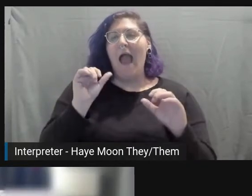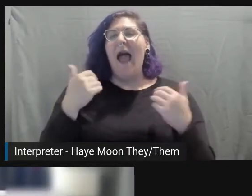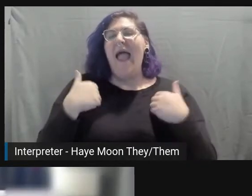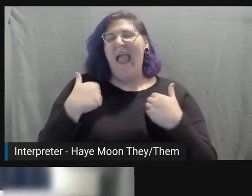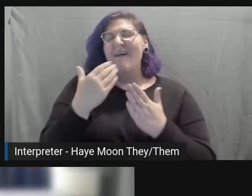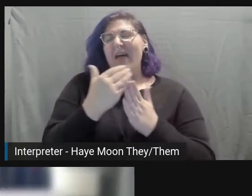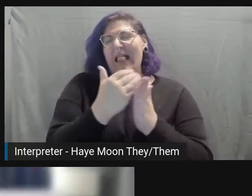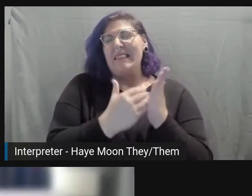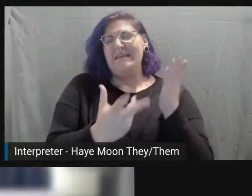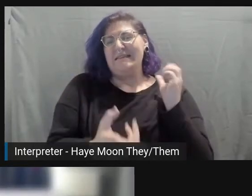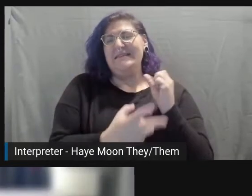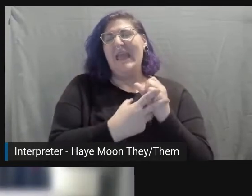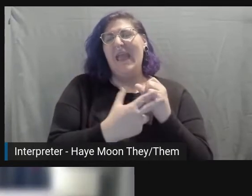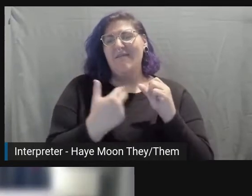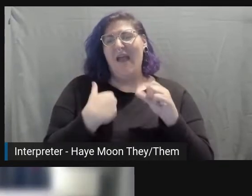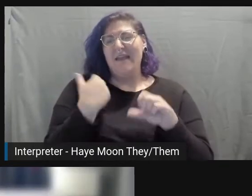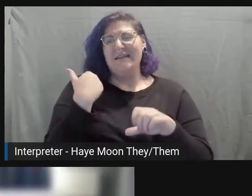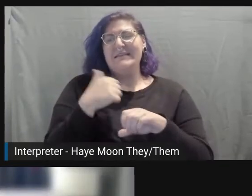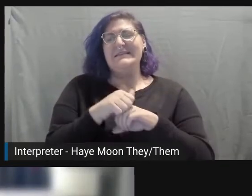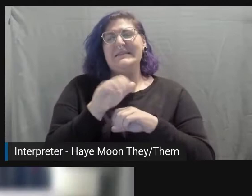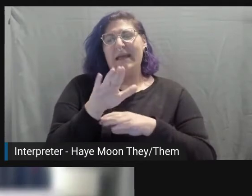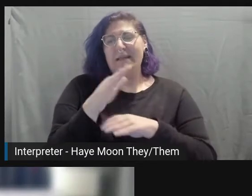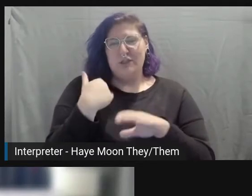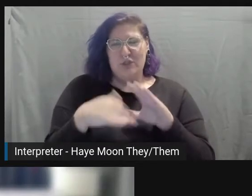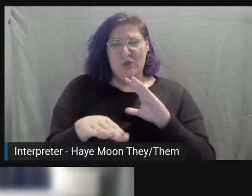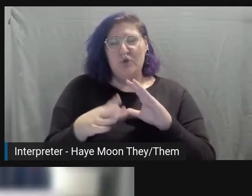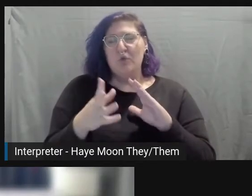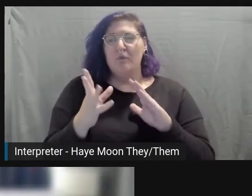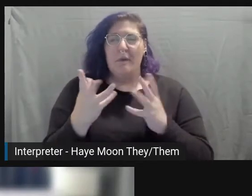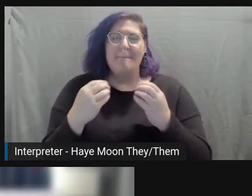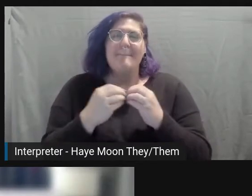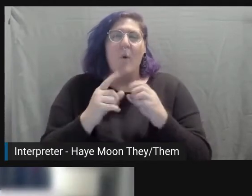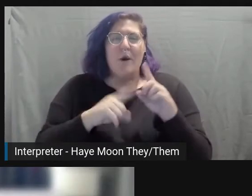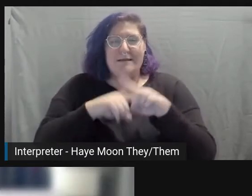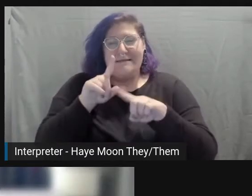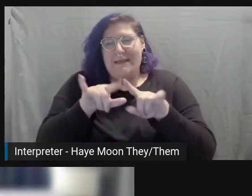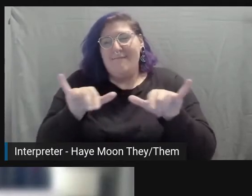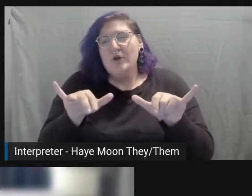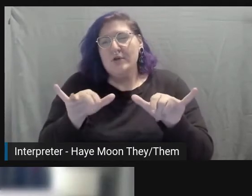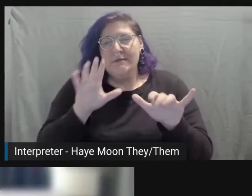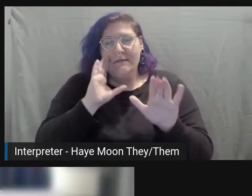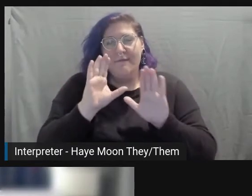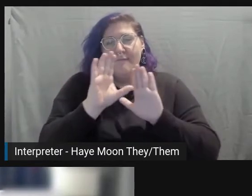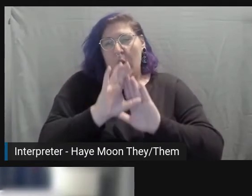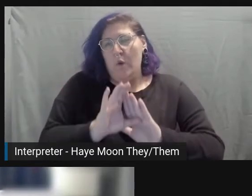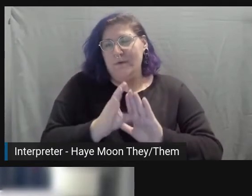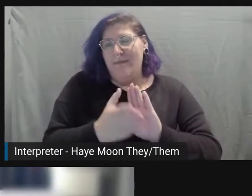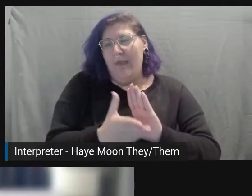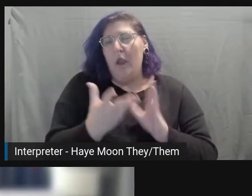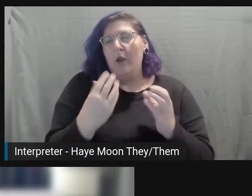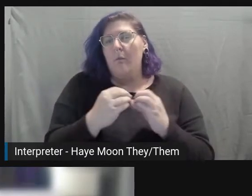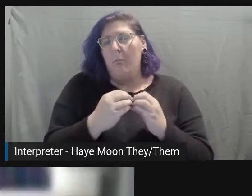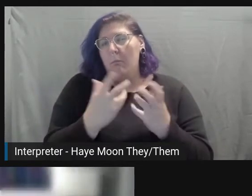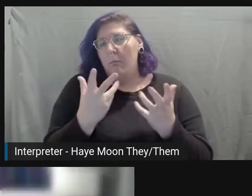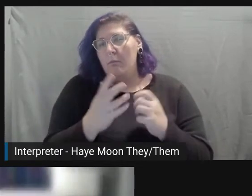to more like diverse photos. Fantastic. Okay. That's the homework assignment.